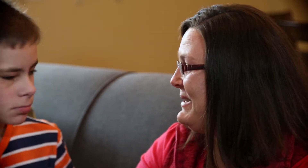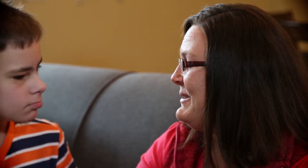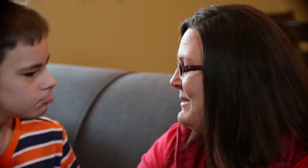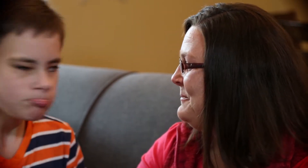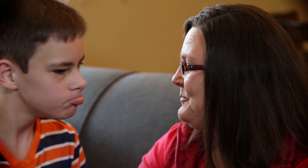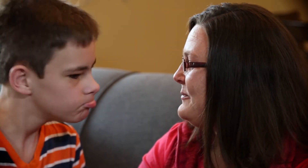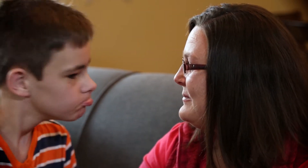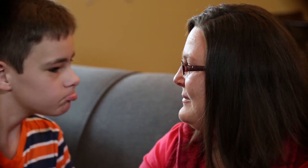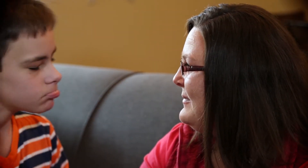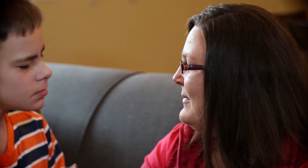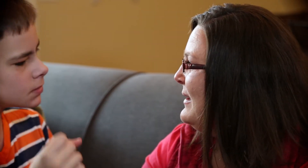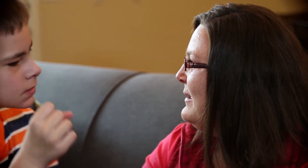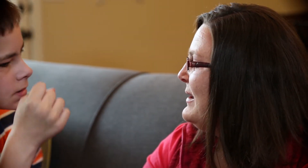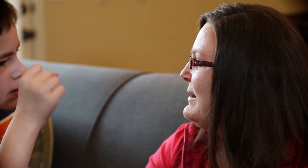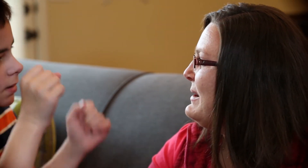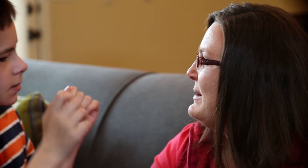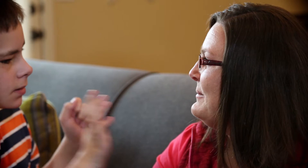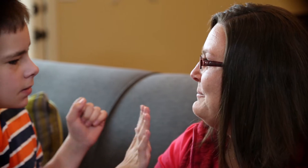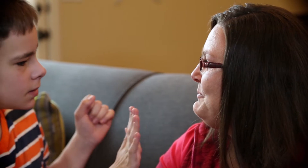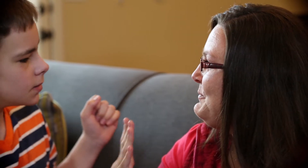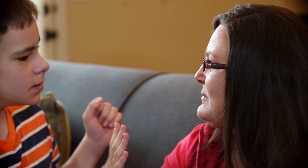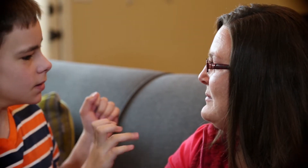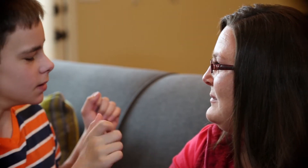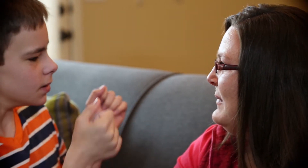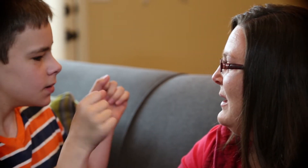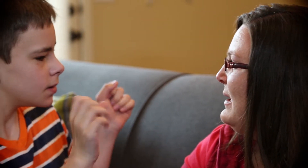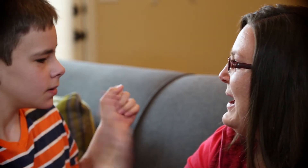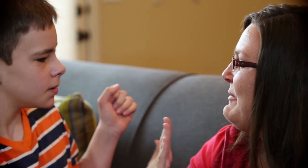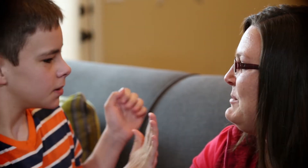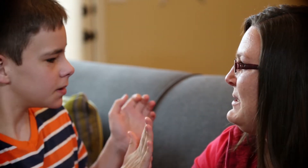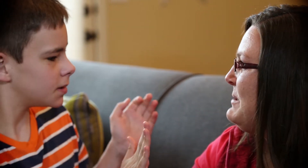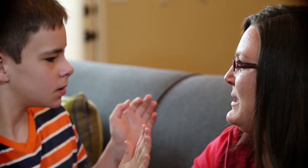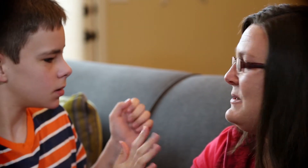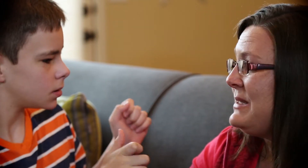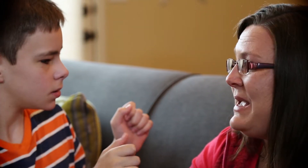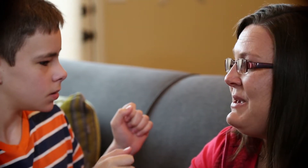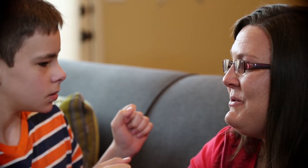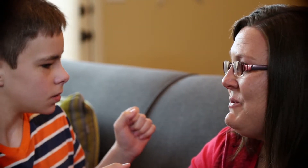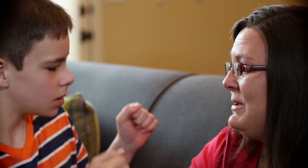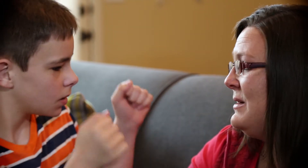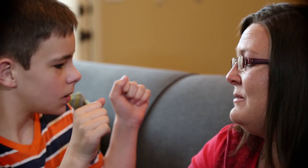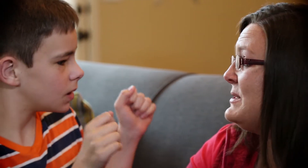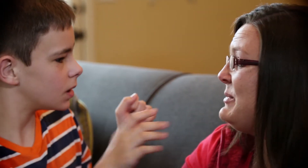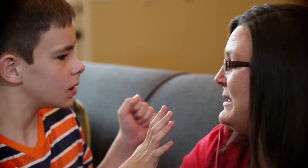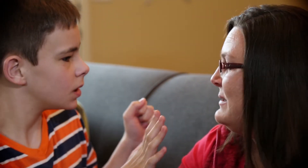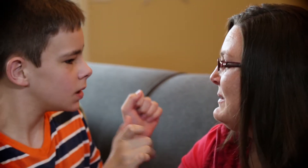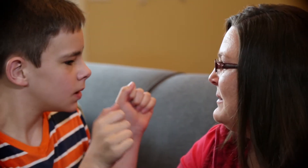Having him tell somebody else "thank you" (Sam signing "Mom don't cry".).